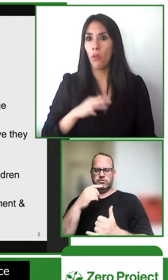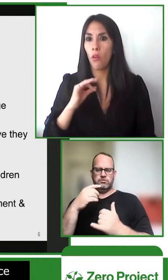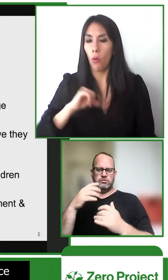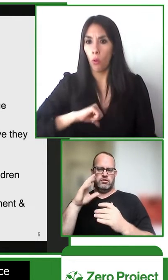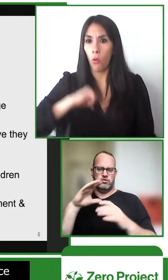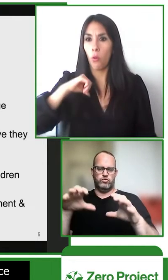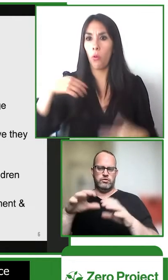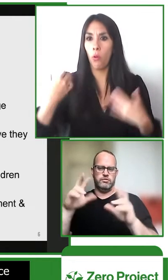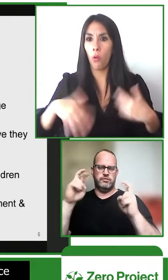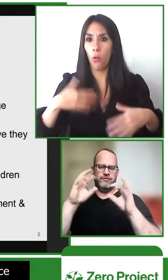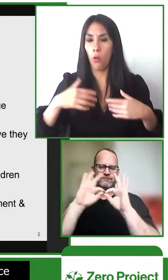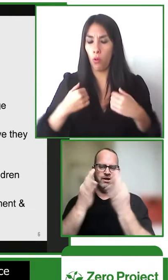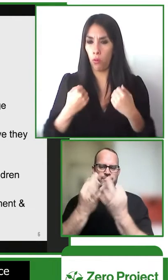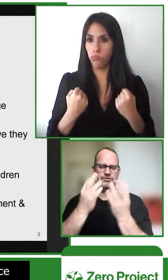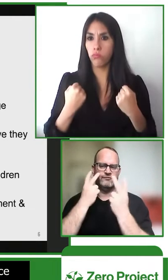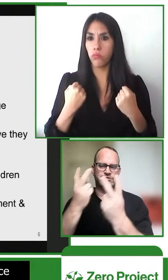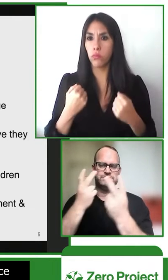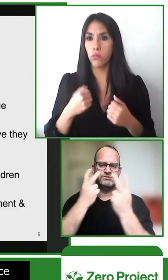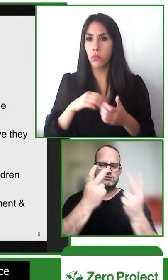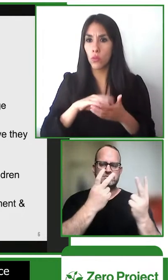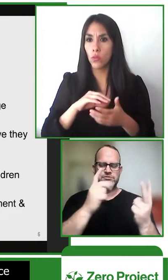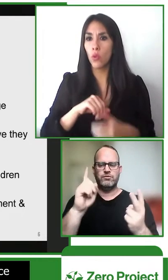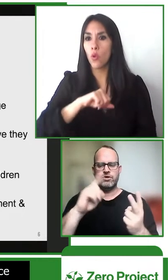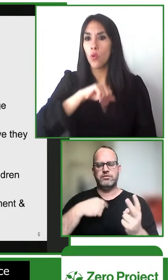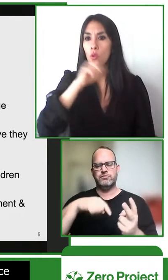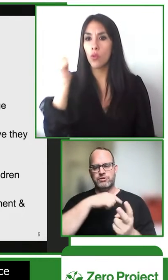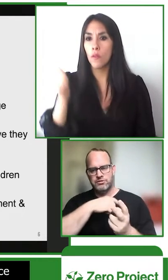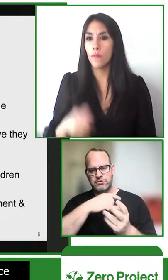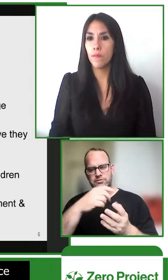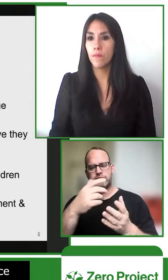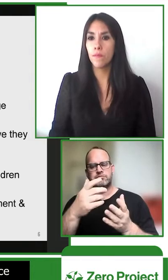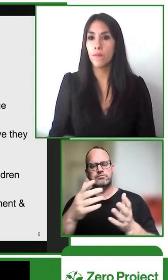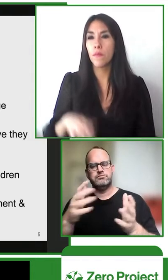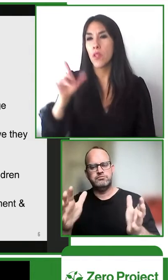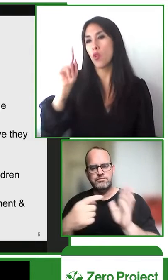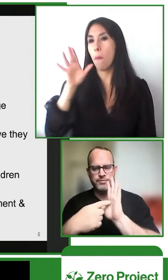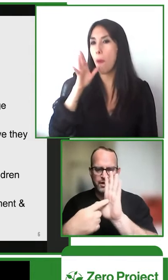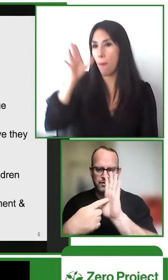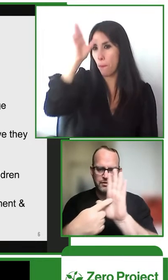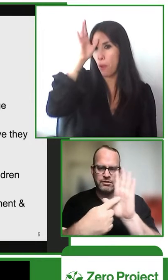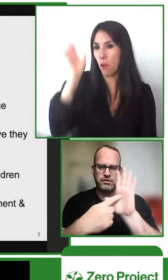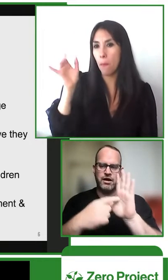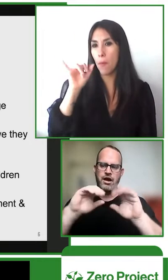children involved and we're doing what we call family visits where we are